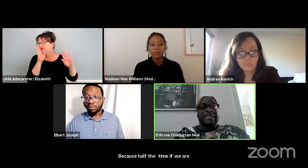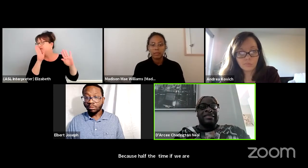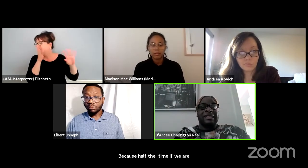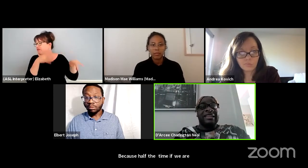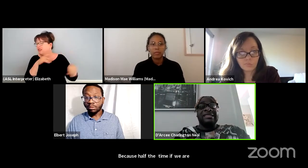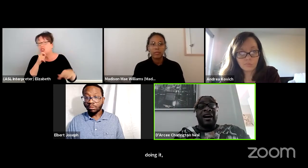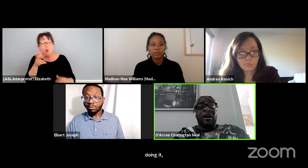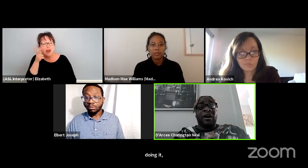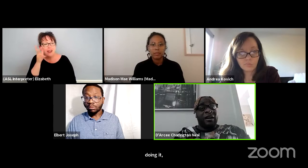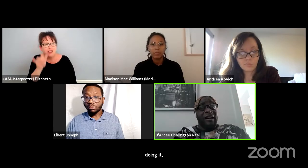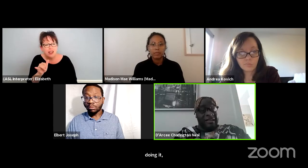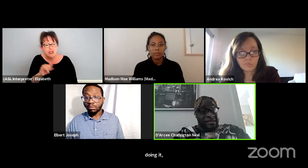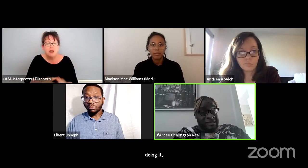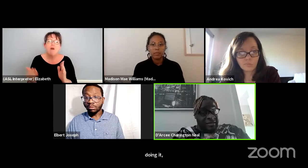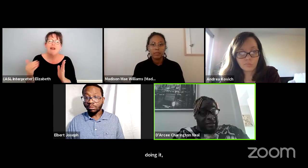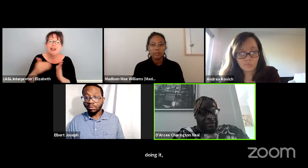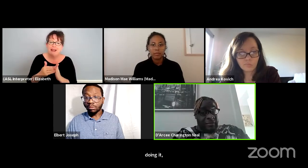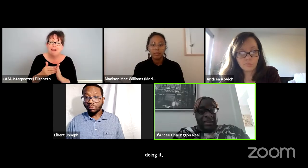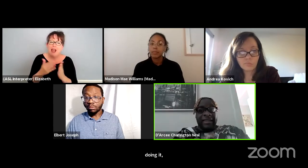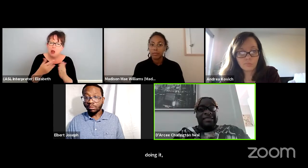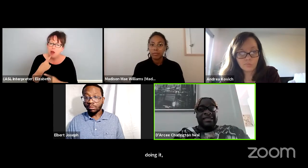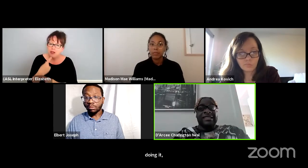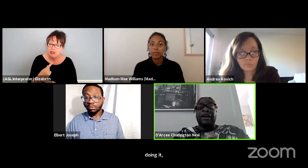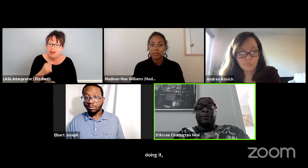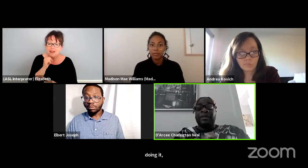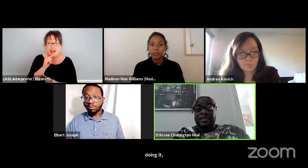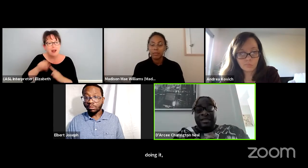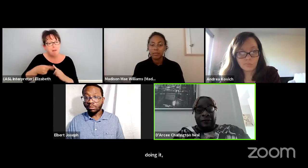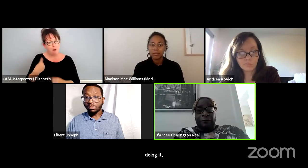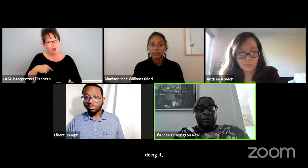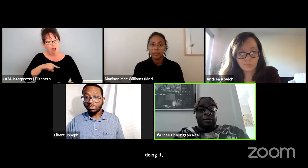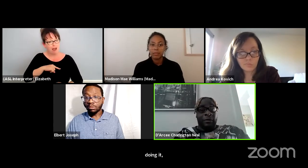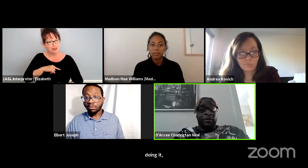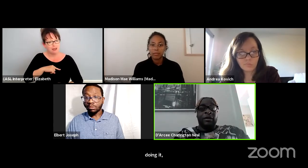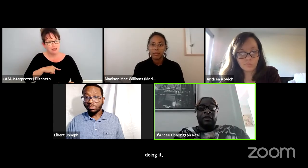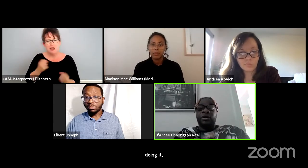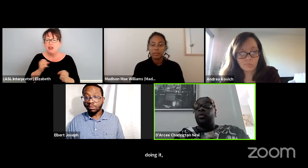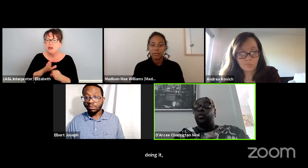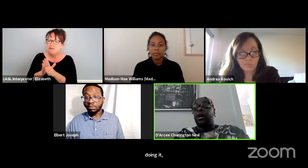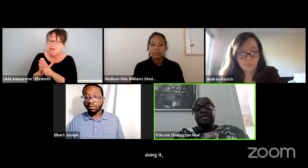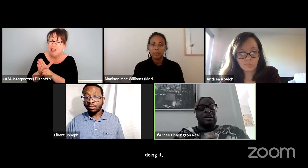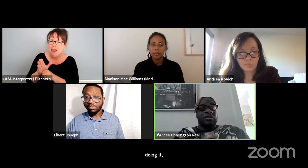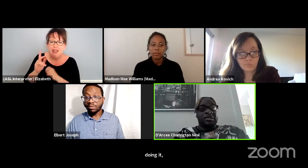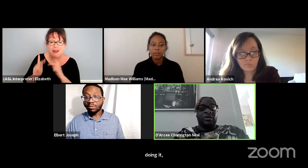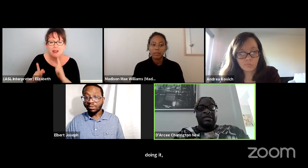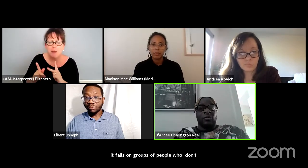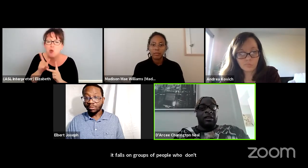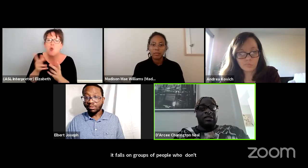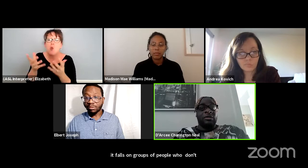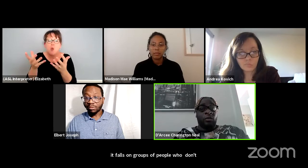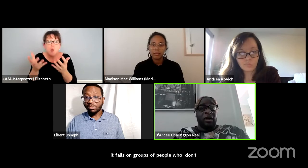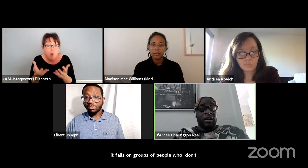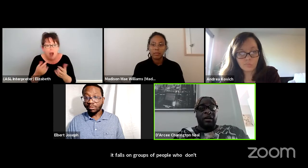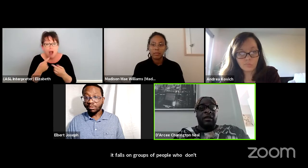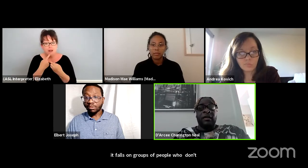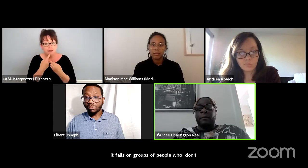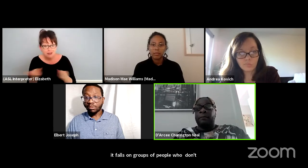and say that it's not all us like it's 'cause there are plenty of people who want to tell the stories and wanna do the work.